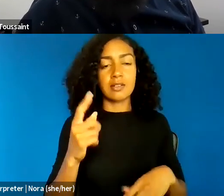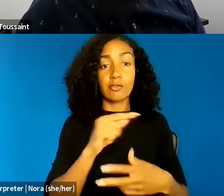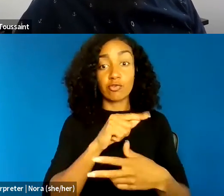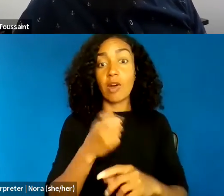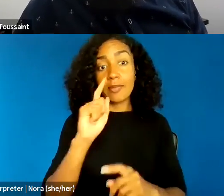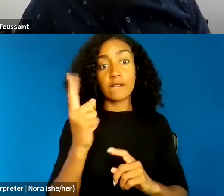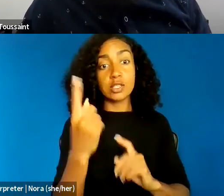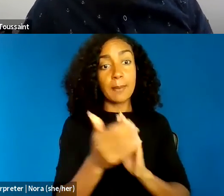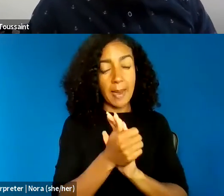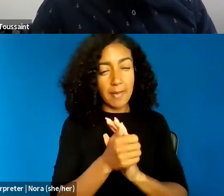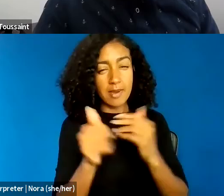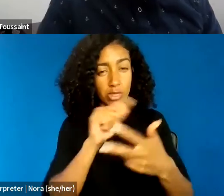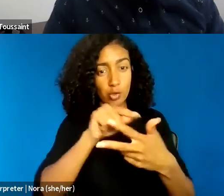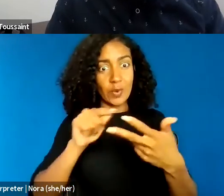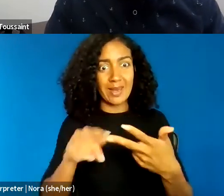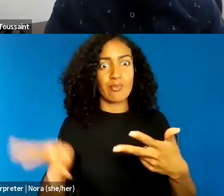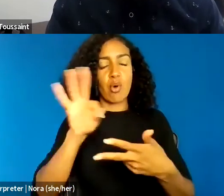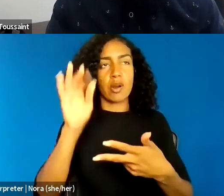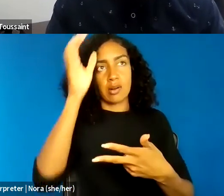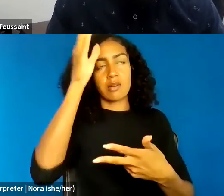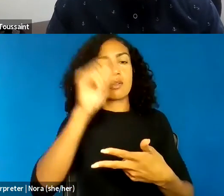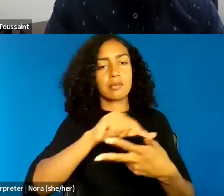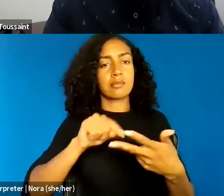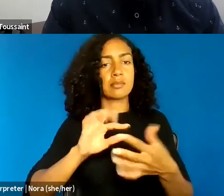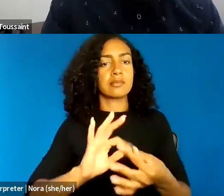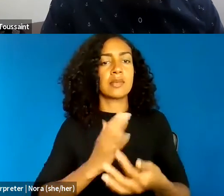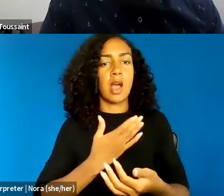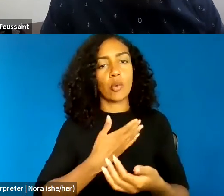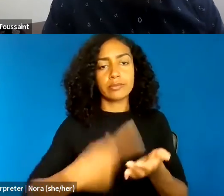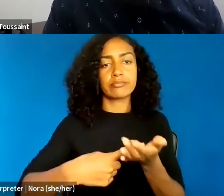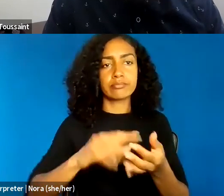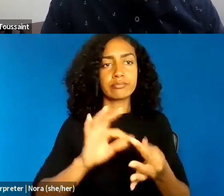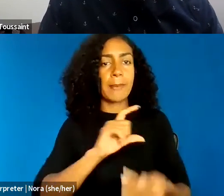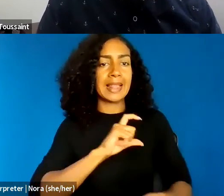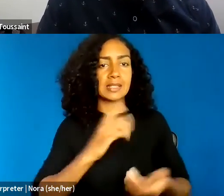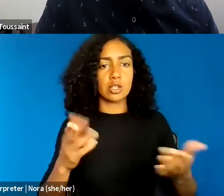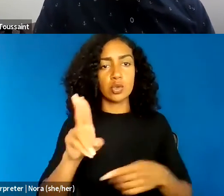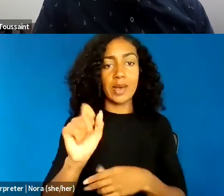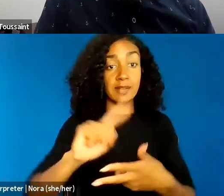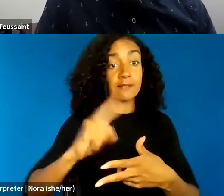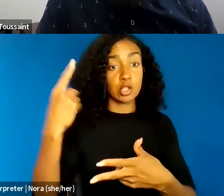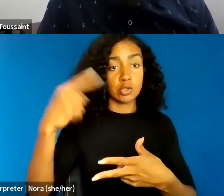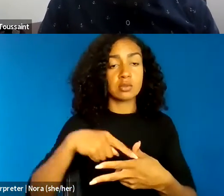to the ongoing discourse on policing in America. At first unresolved racial tensions in the First Amendment,